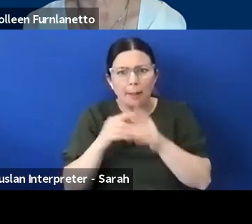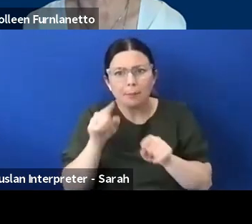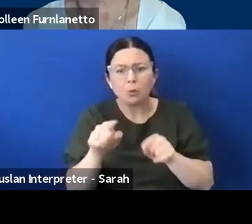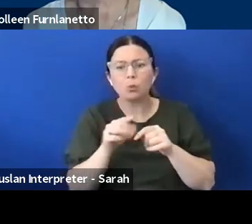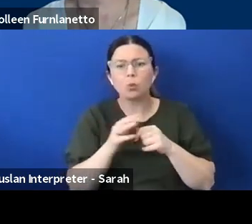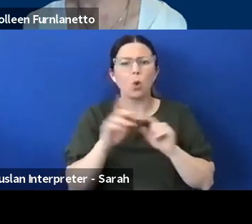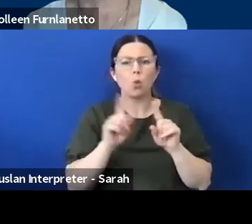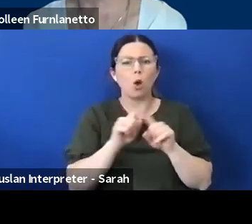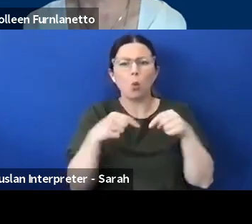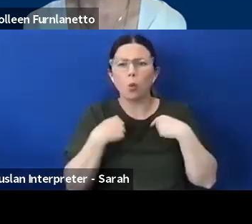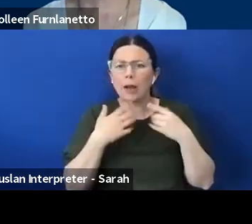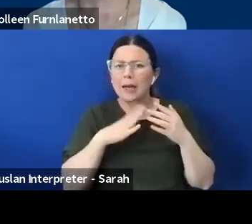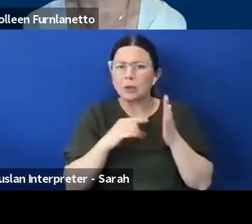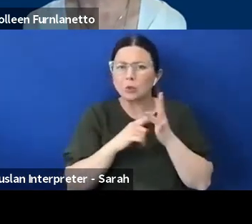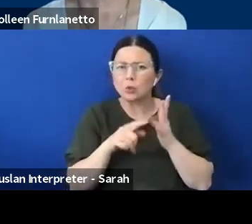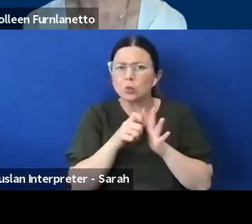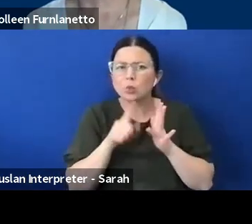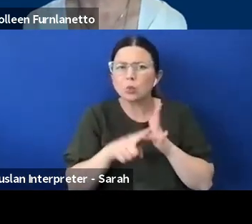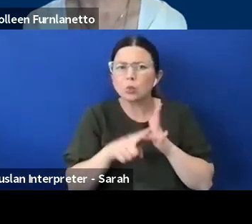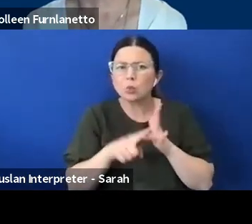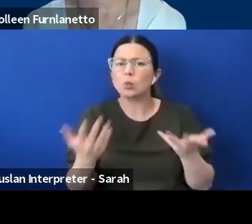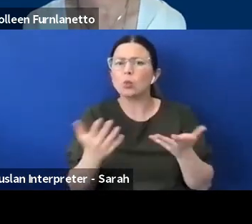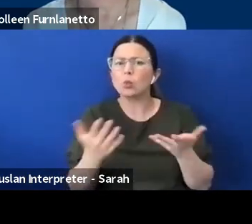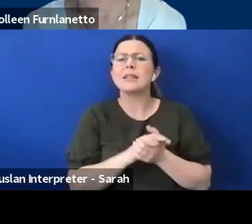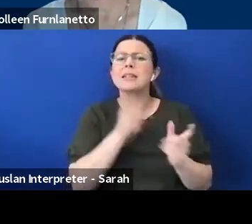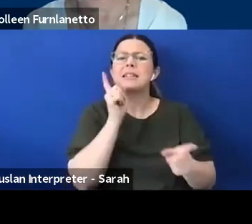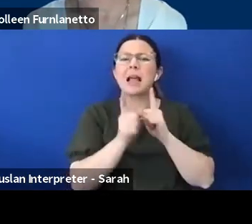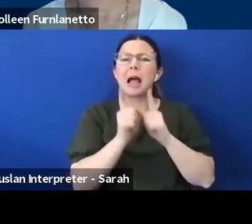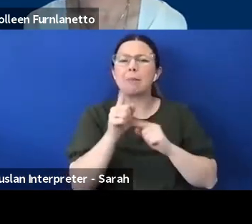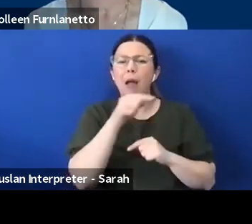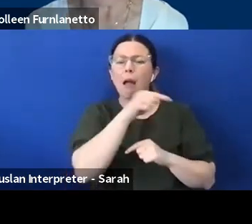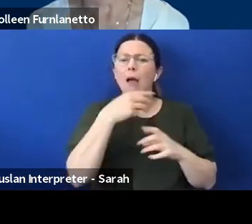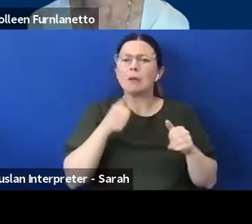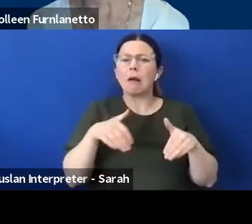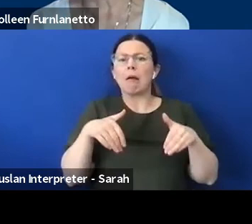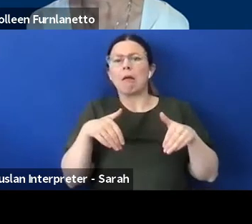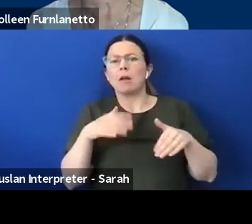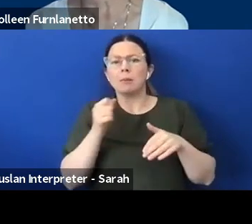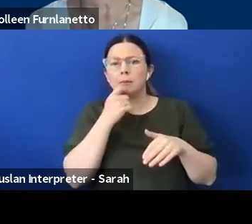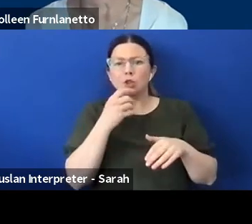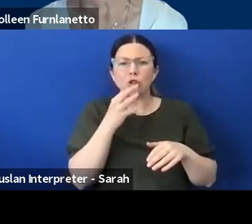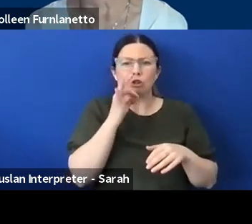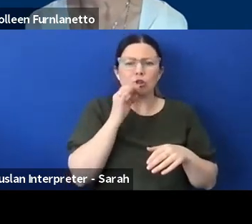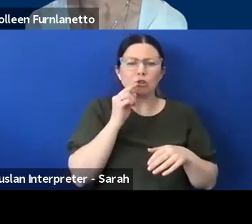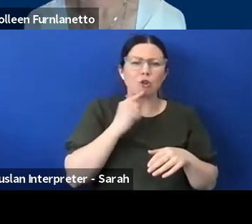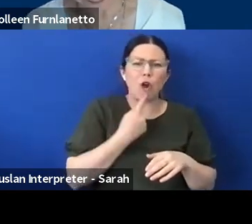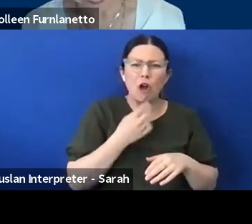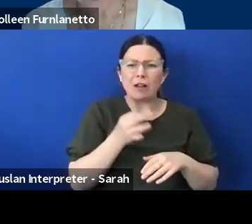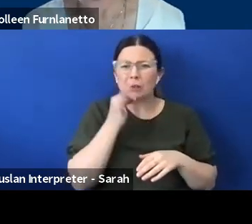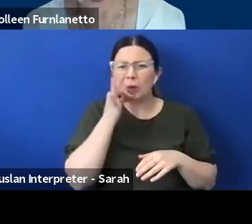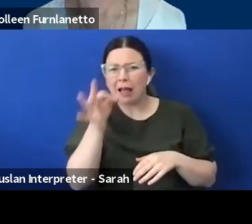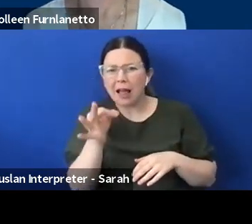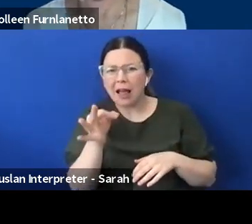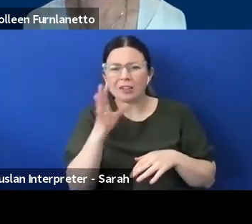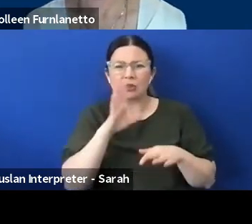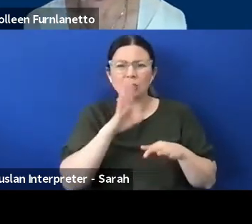um so but sometimes people are a bit shy about asking about disability and you know and they get